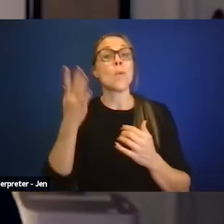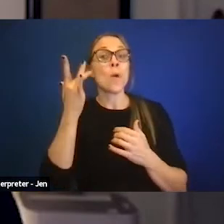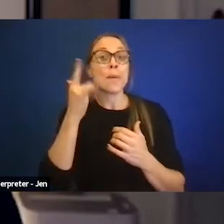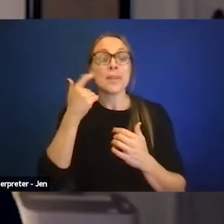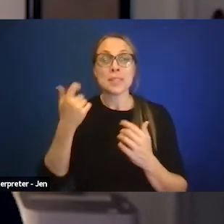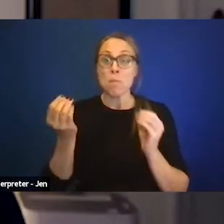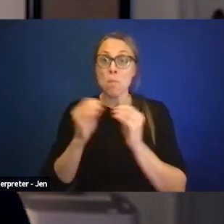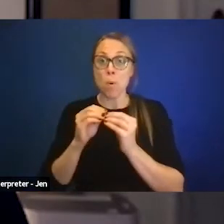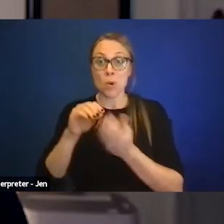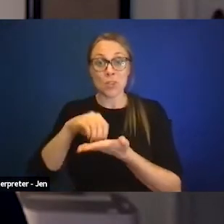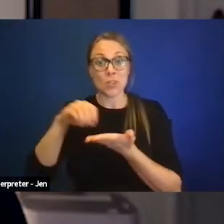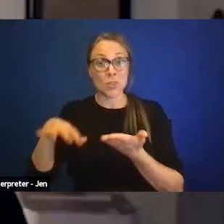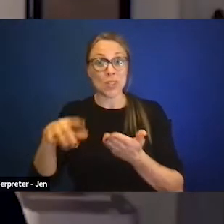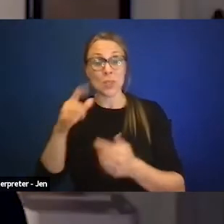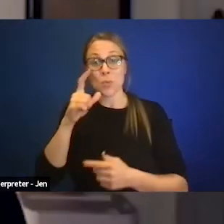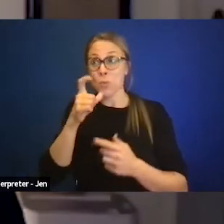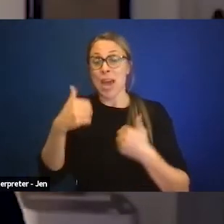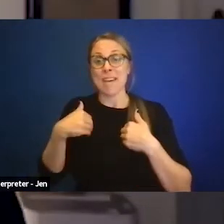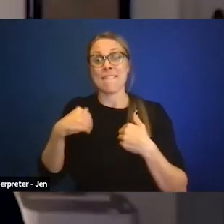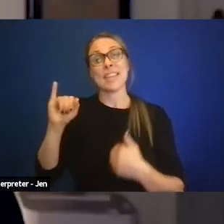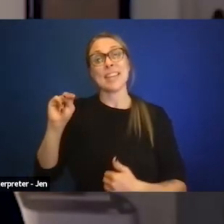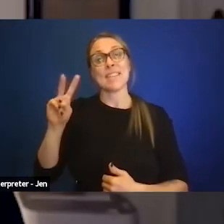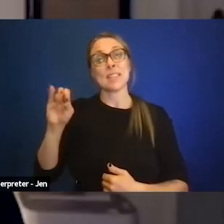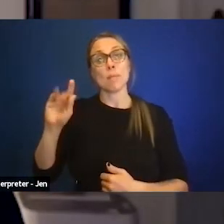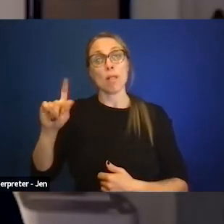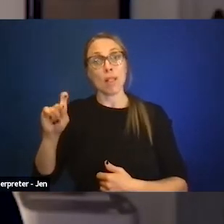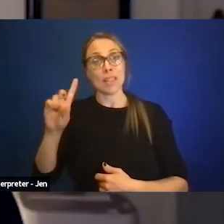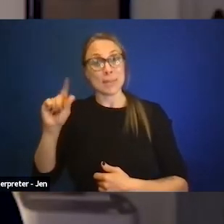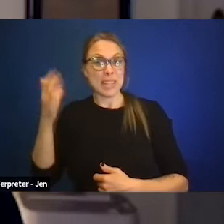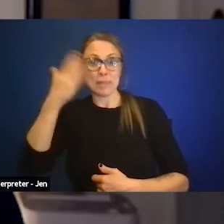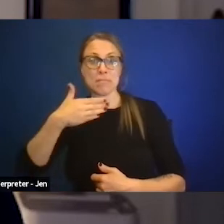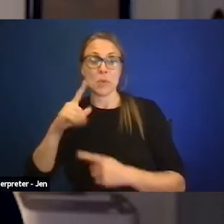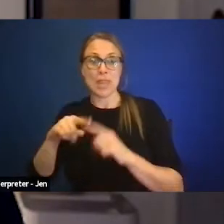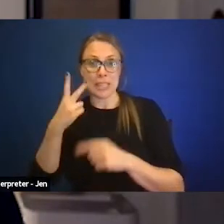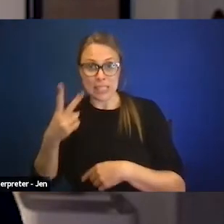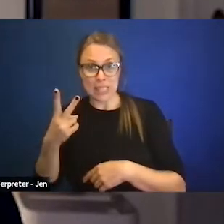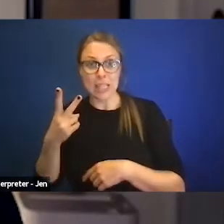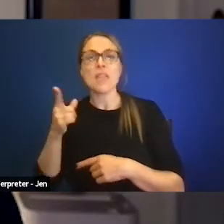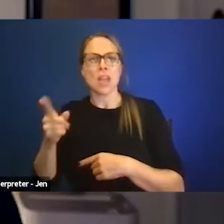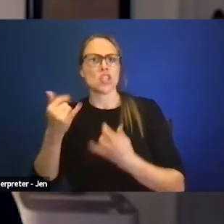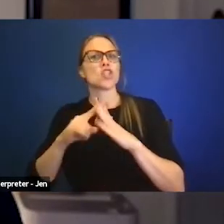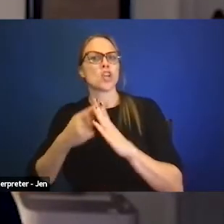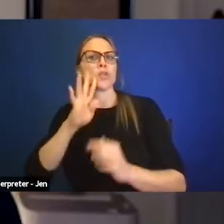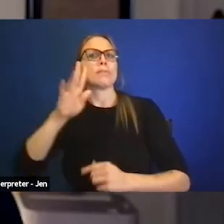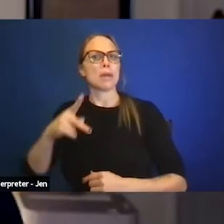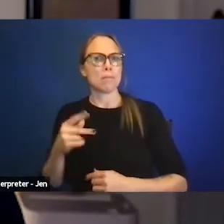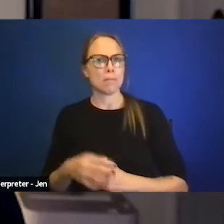are likewise speaking up about this, but there are too many children and parents who,